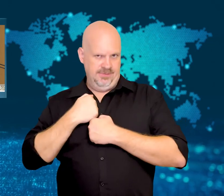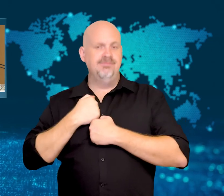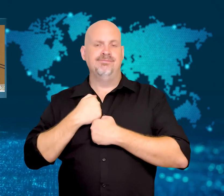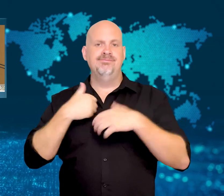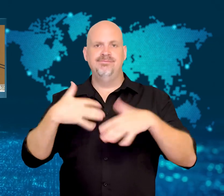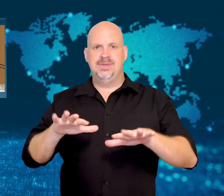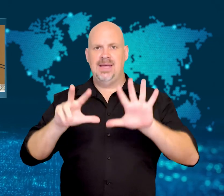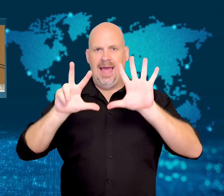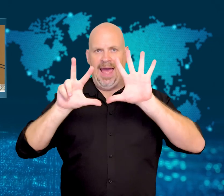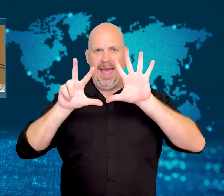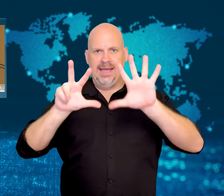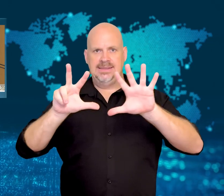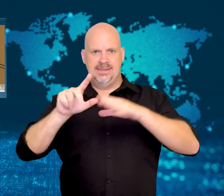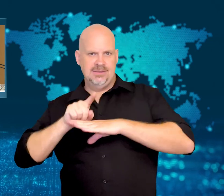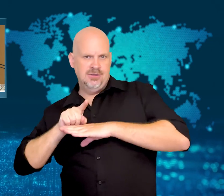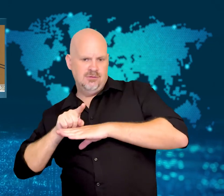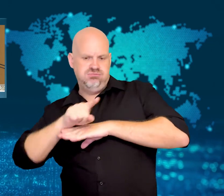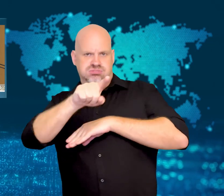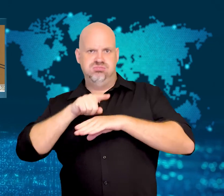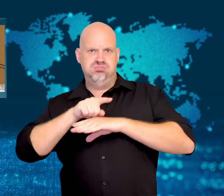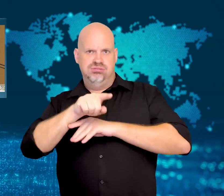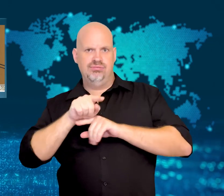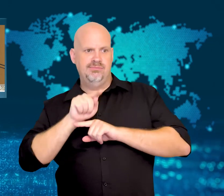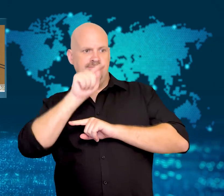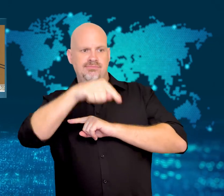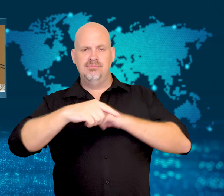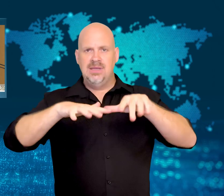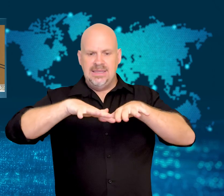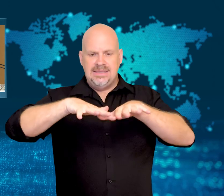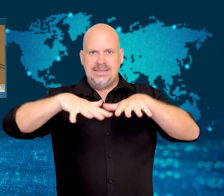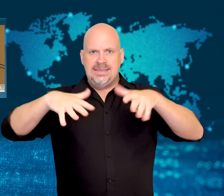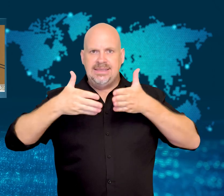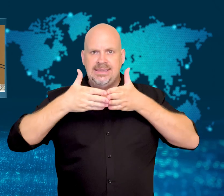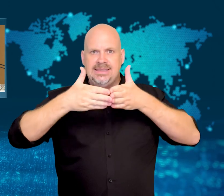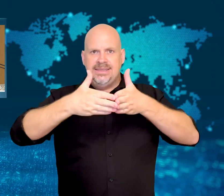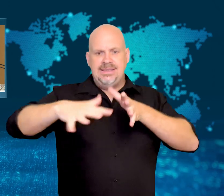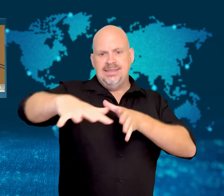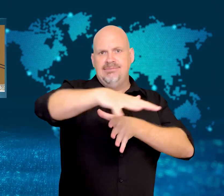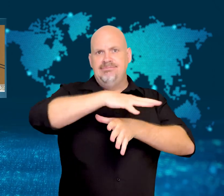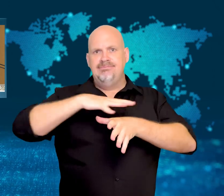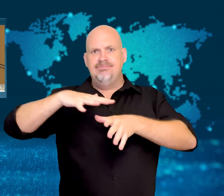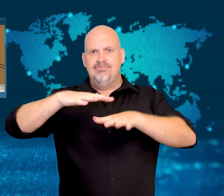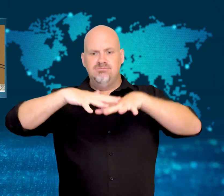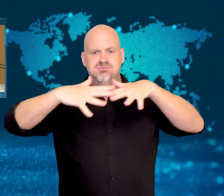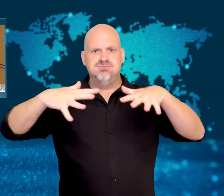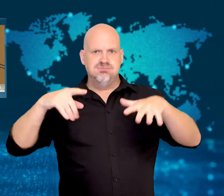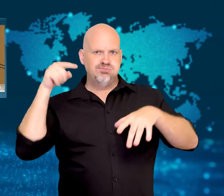eight ballistic missiles into the sea in response.